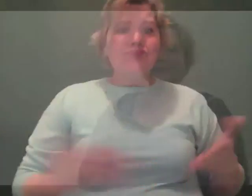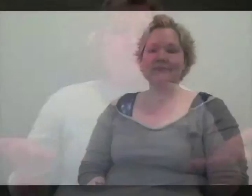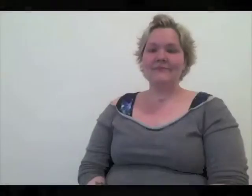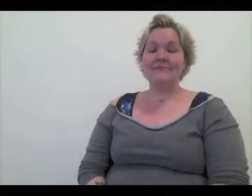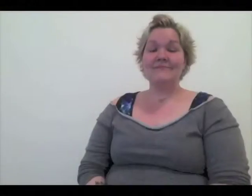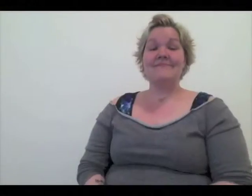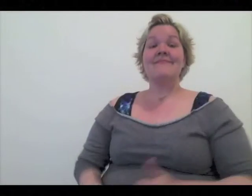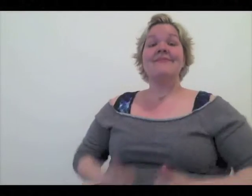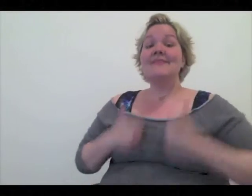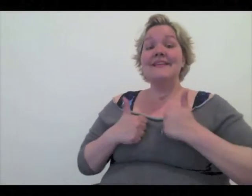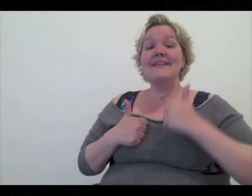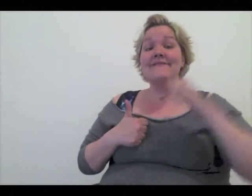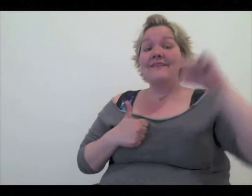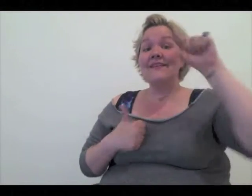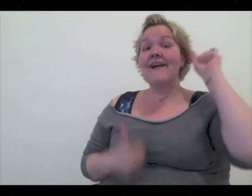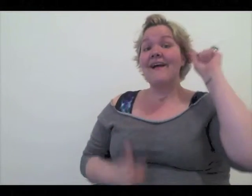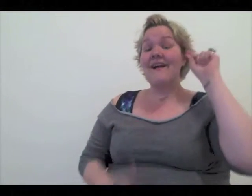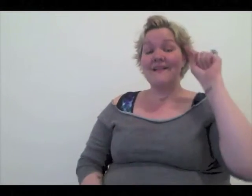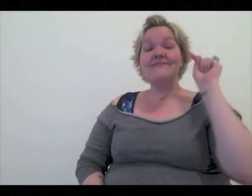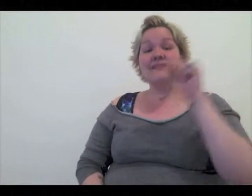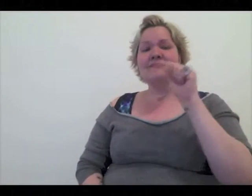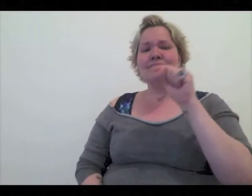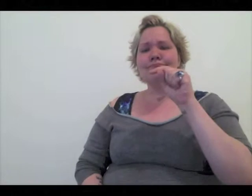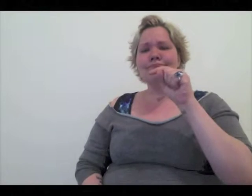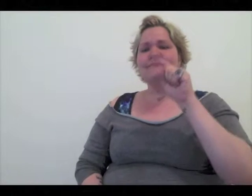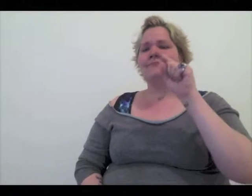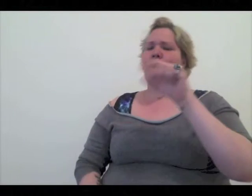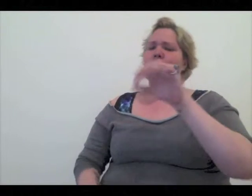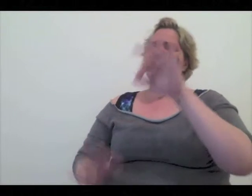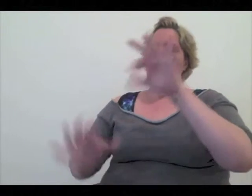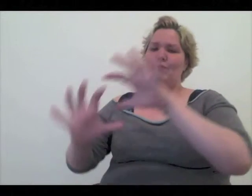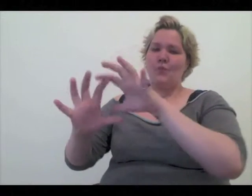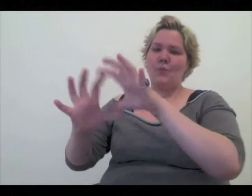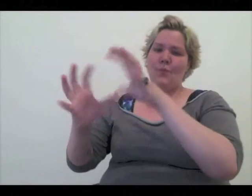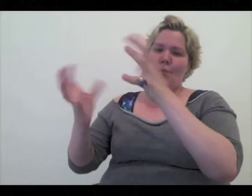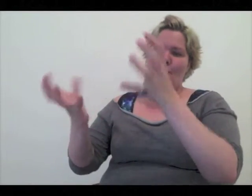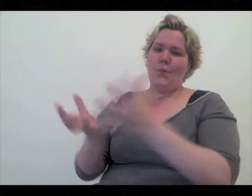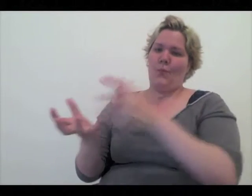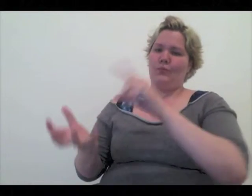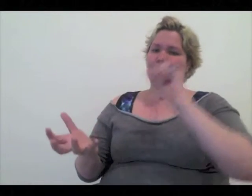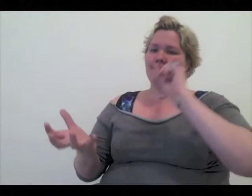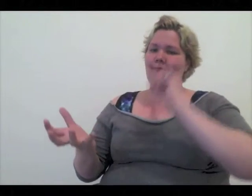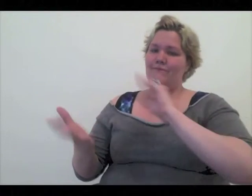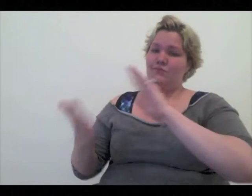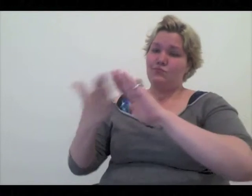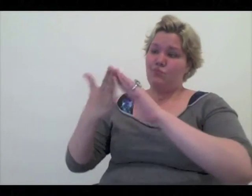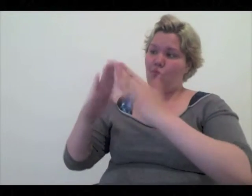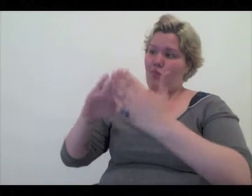Living at Gallaudet, it’s almost like a Deaf Utopia